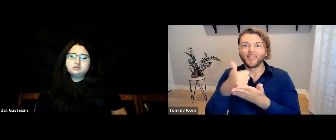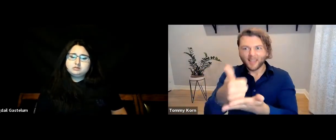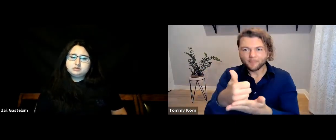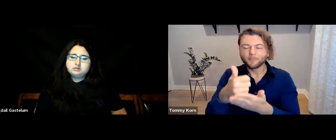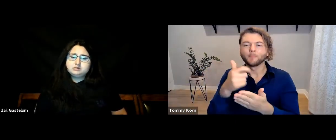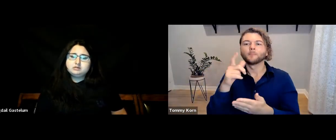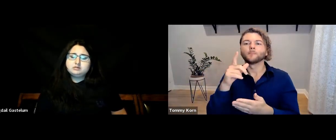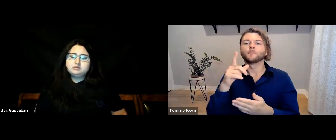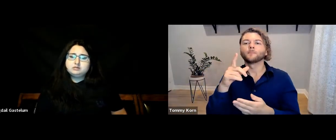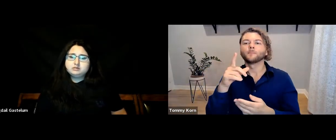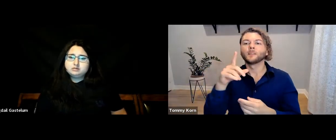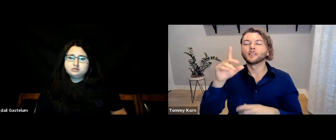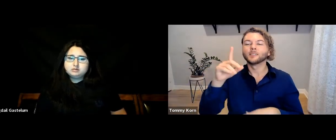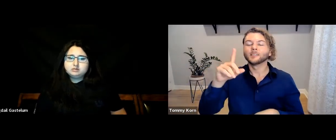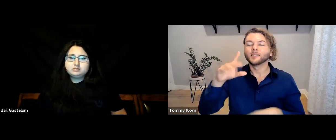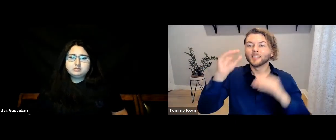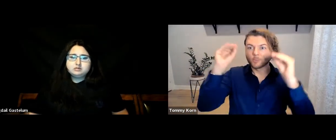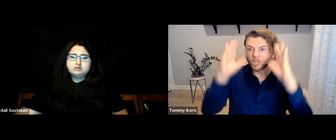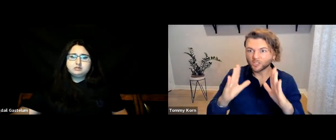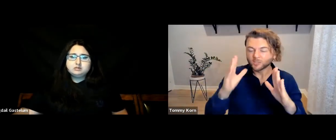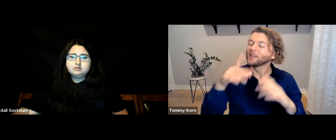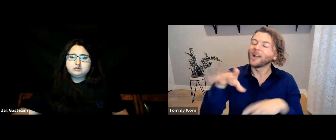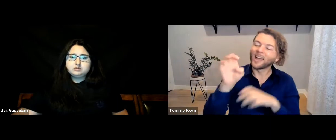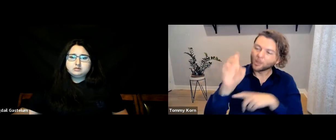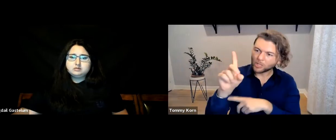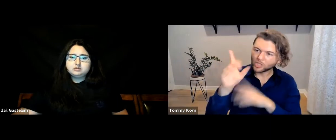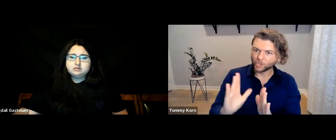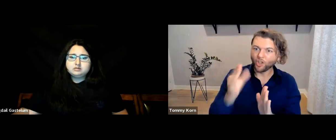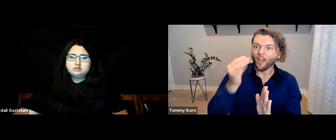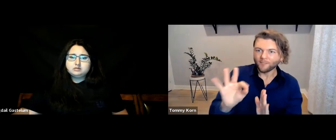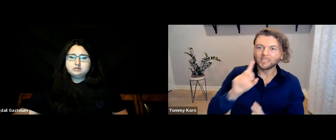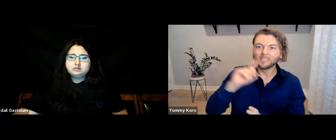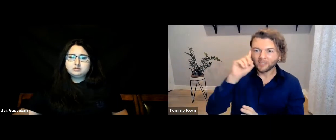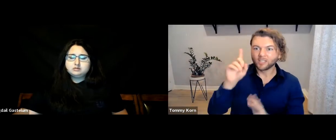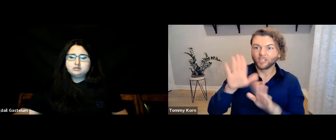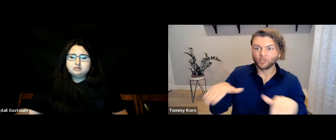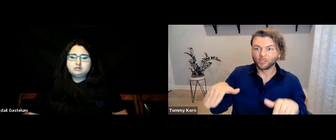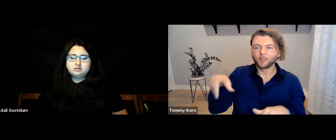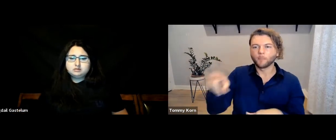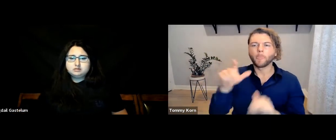to help educators of Deaf children